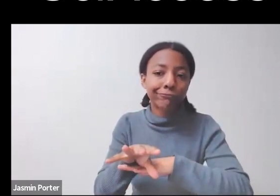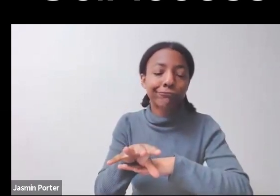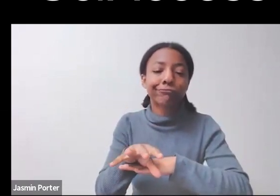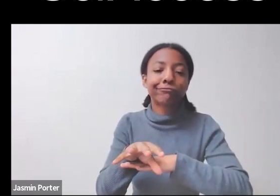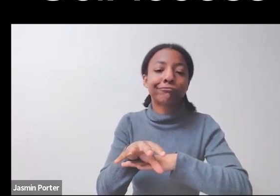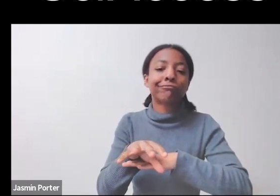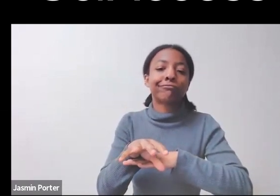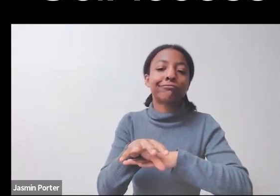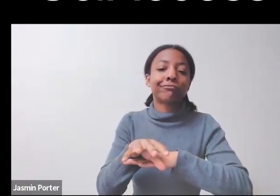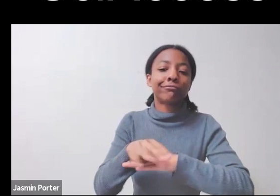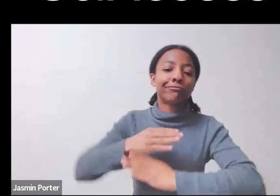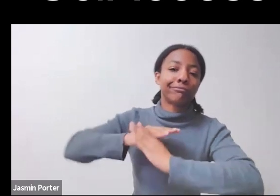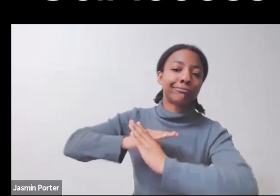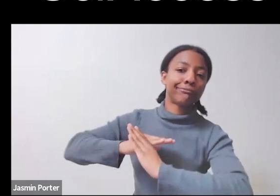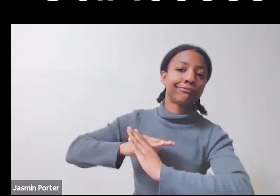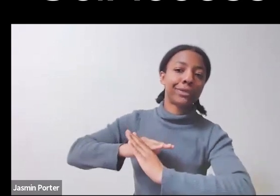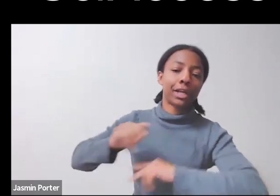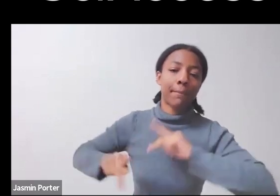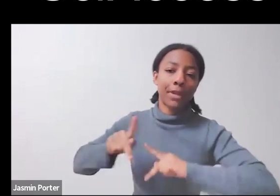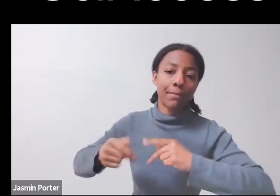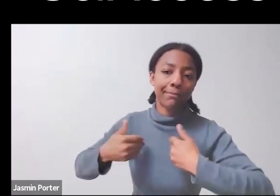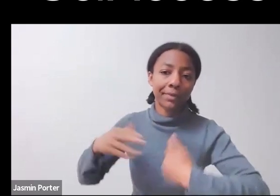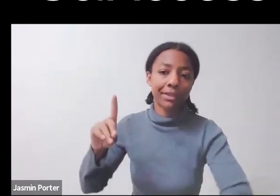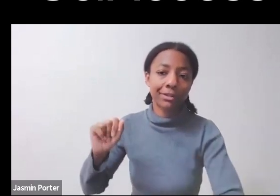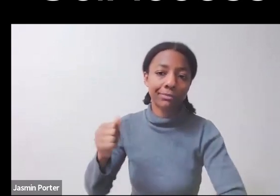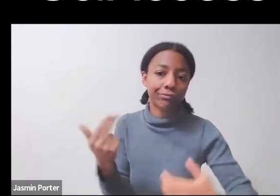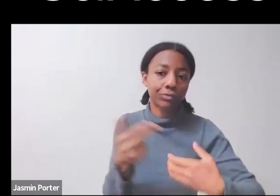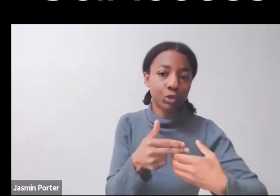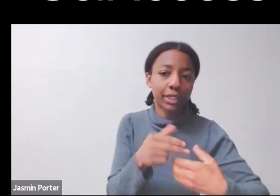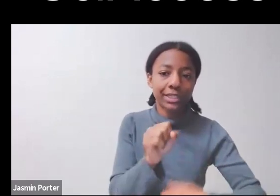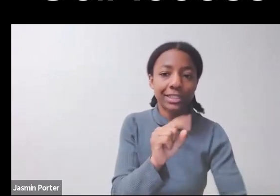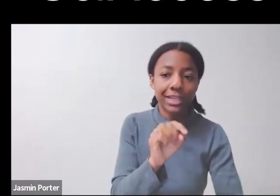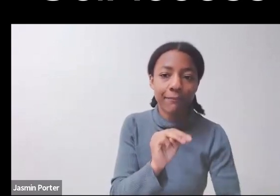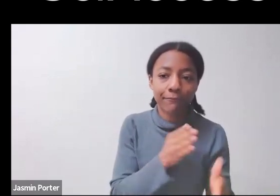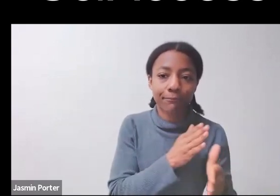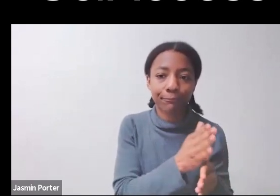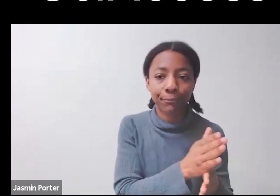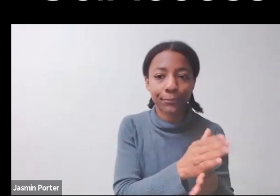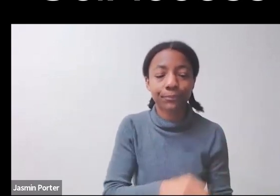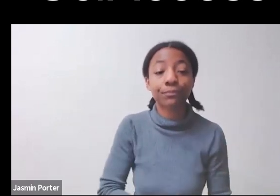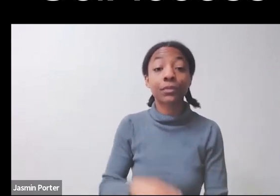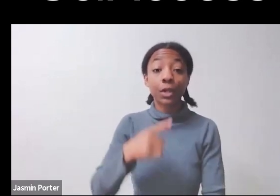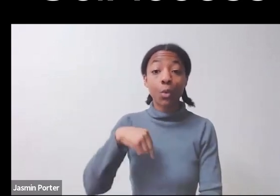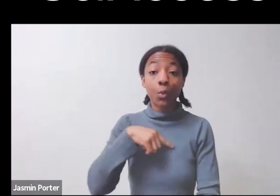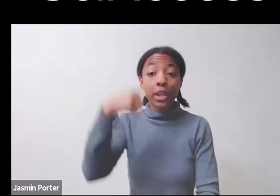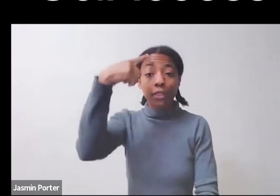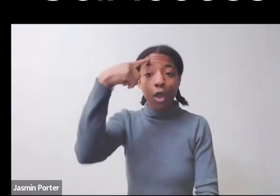if you want to do these two. Yes. We thought a key study would be wonderful to highlight what we're talking about